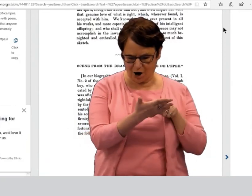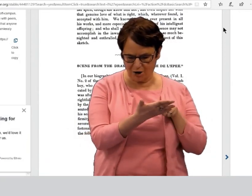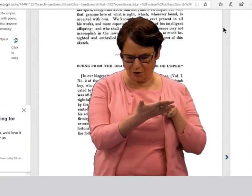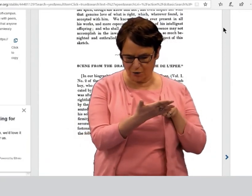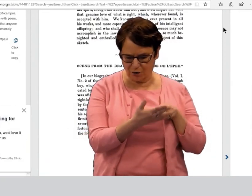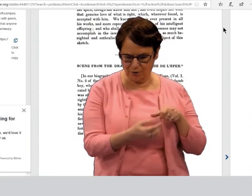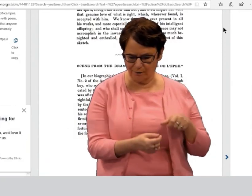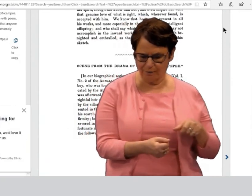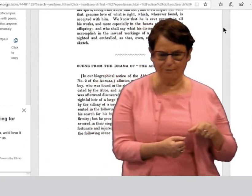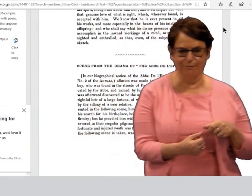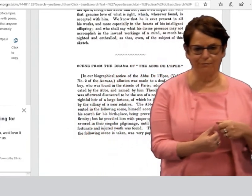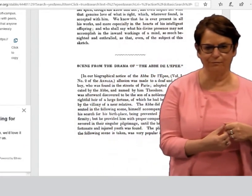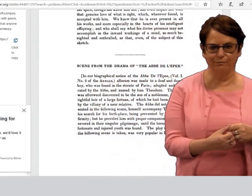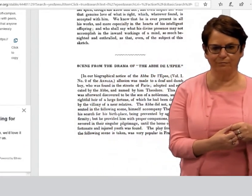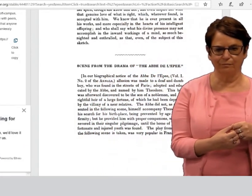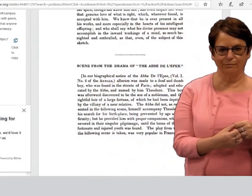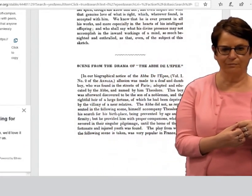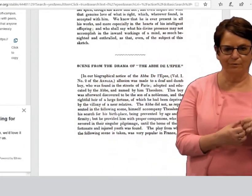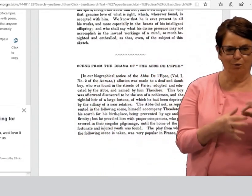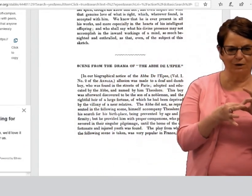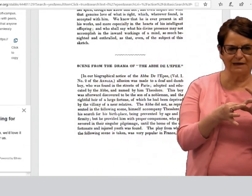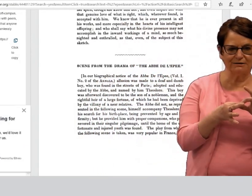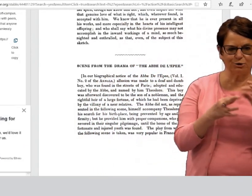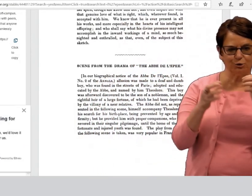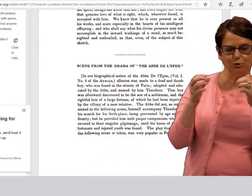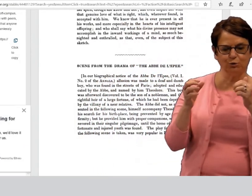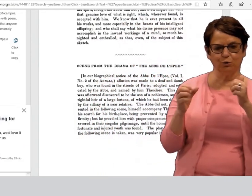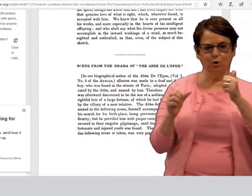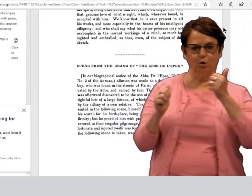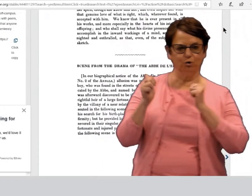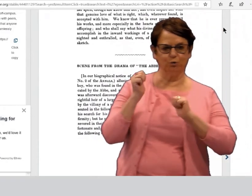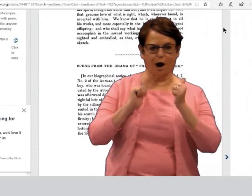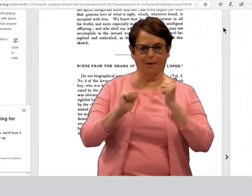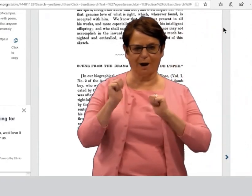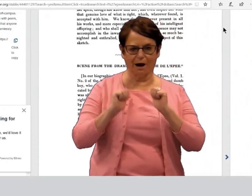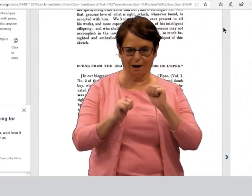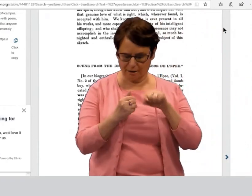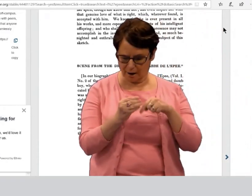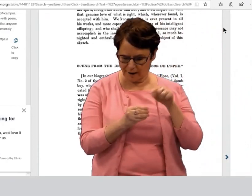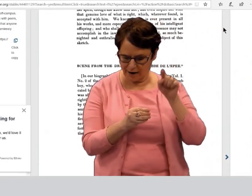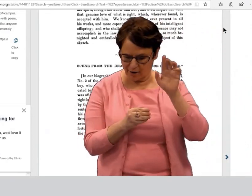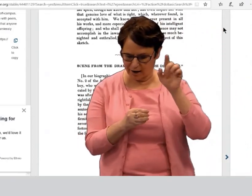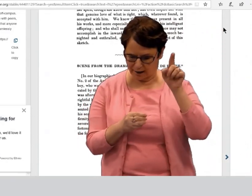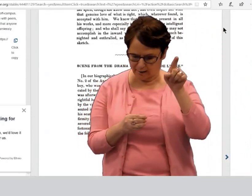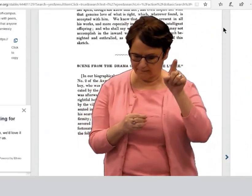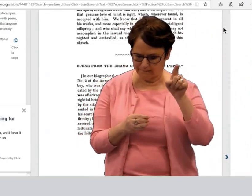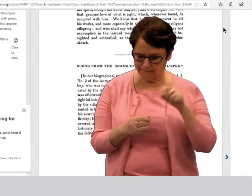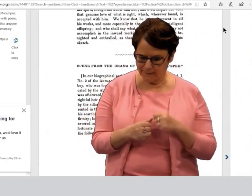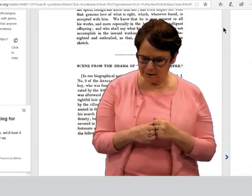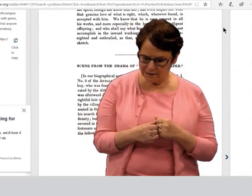So here I'm interested in this article. It's related to a play about him.